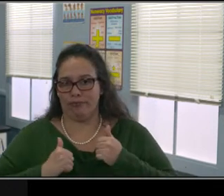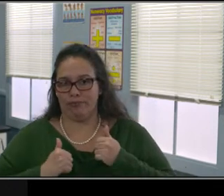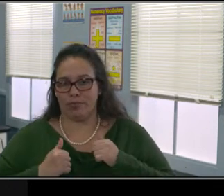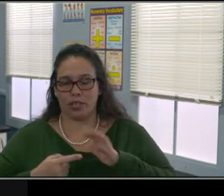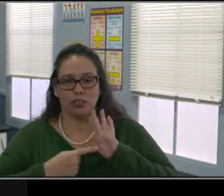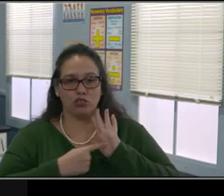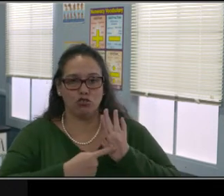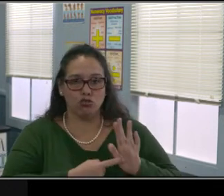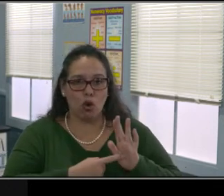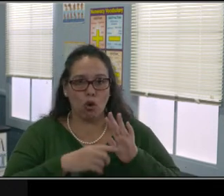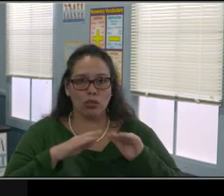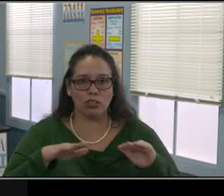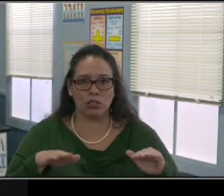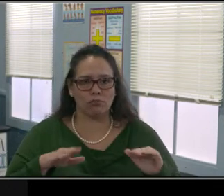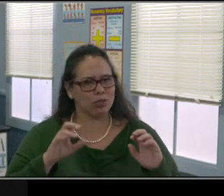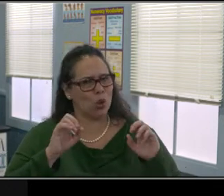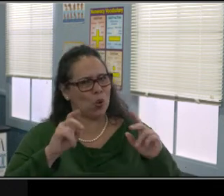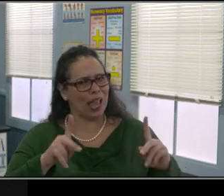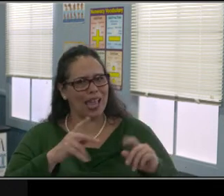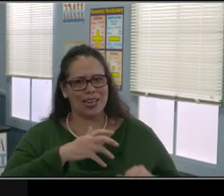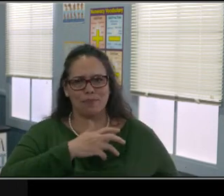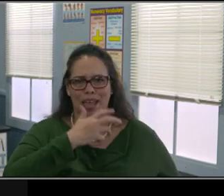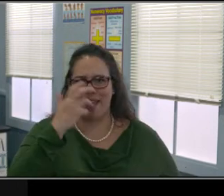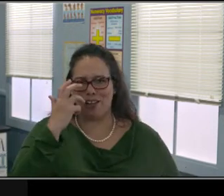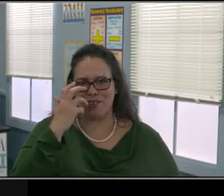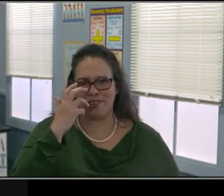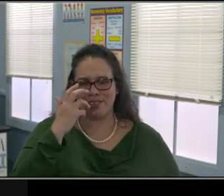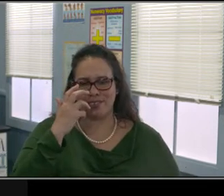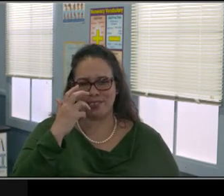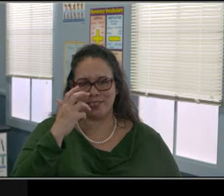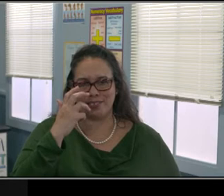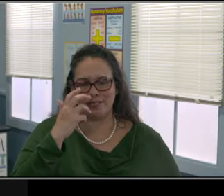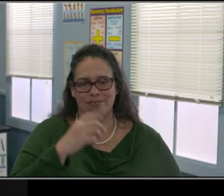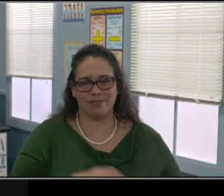Setting limits it's an offering of a choice.